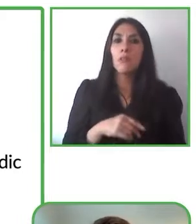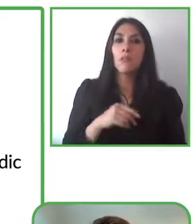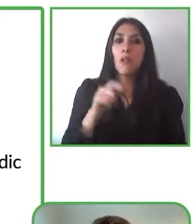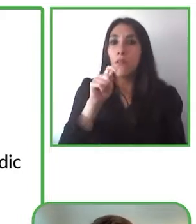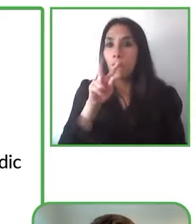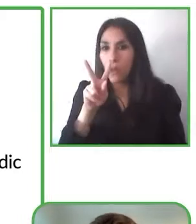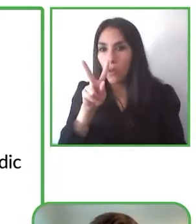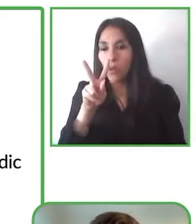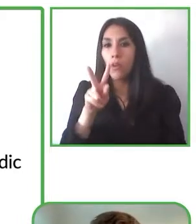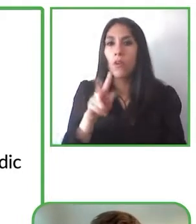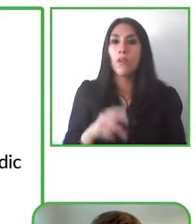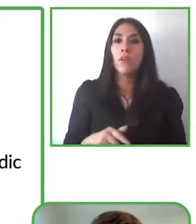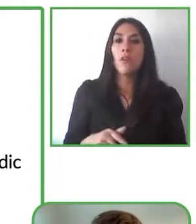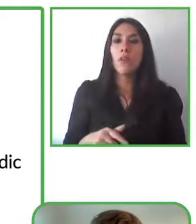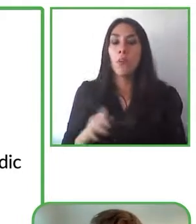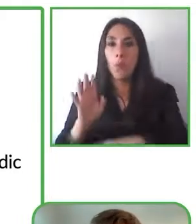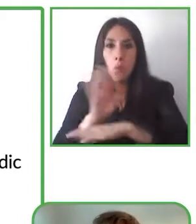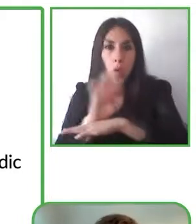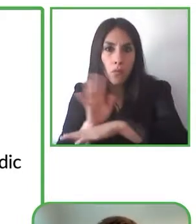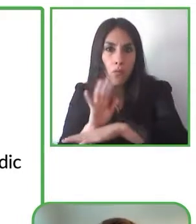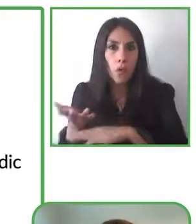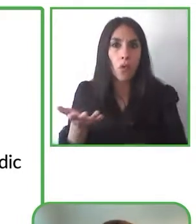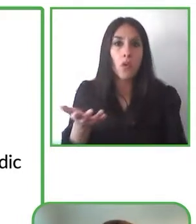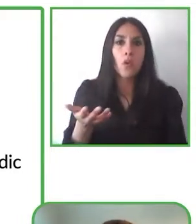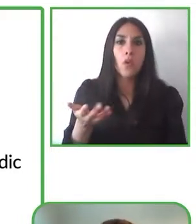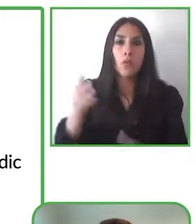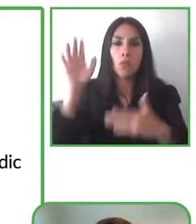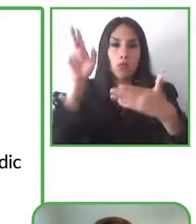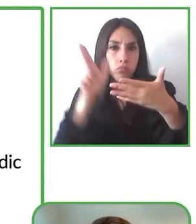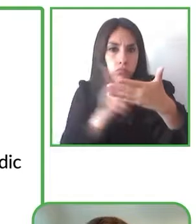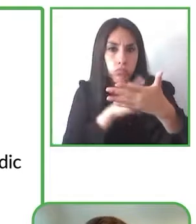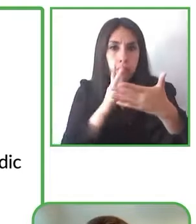streaming services that we integrate with and then you can simply just select might